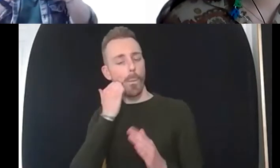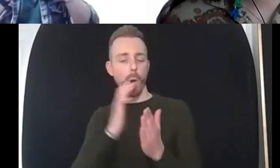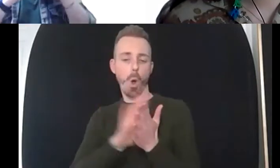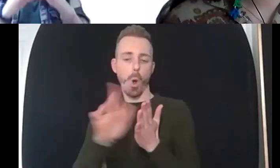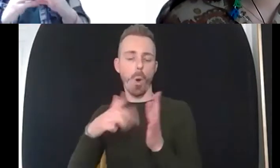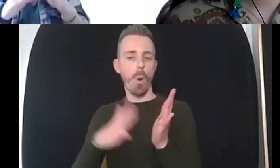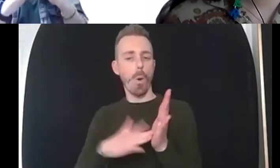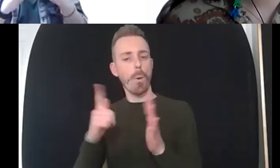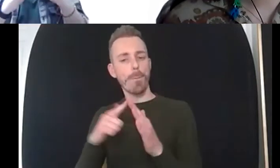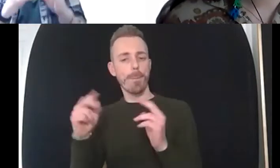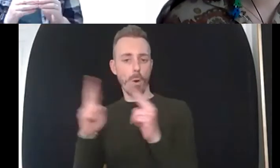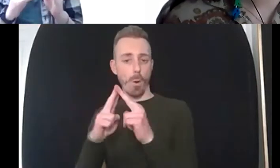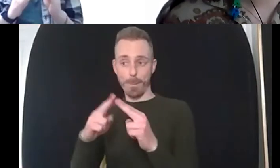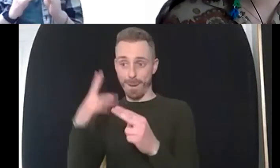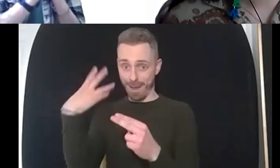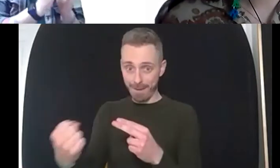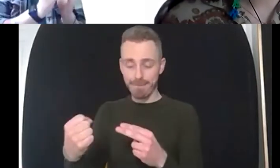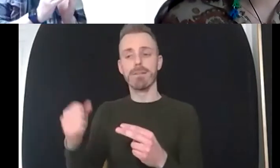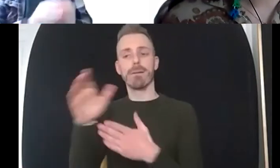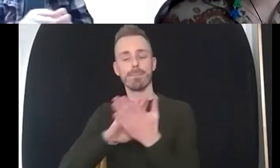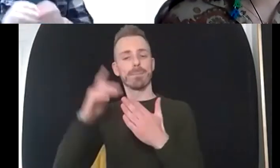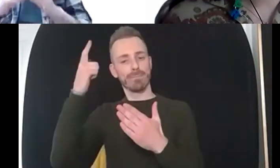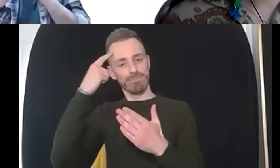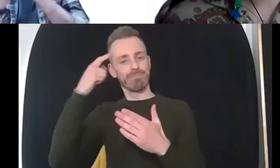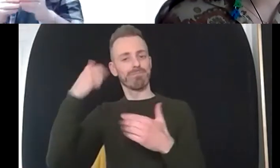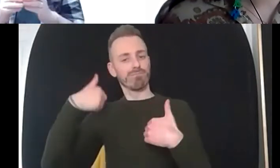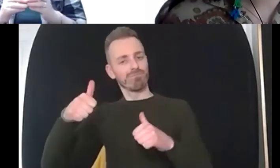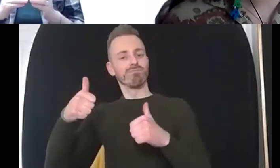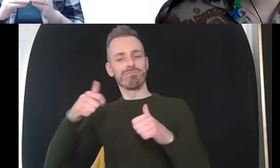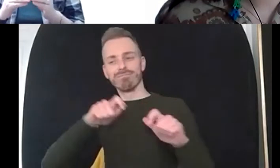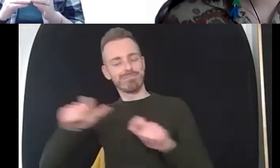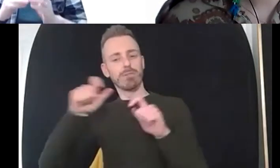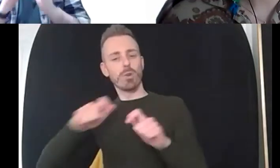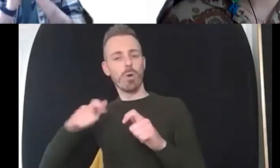and secure now that might be a flat for somebody it might be shared accommodation for somebody or